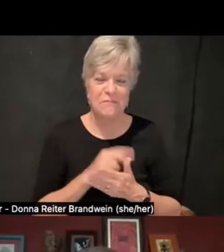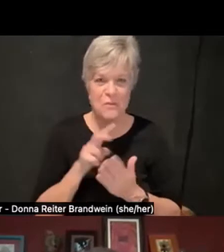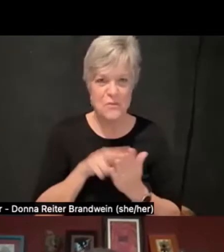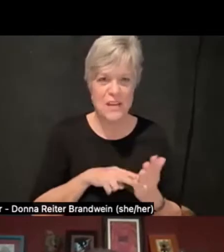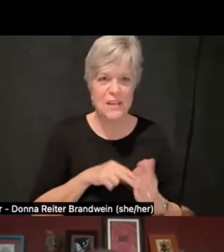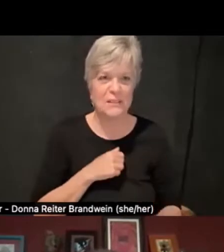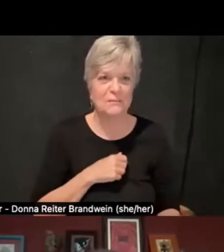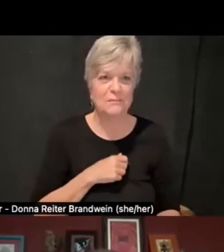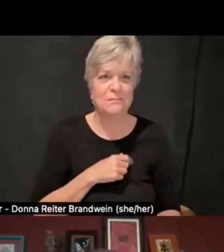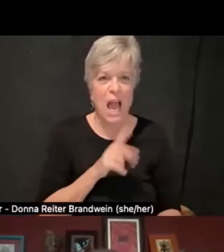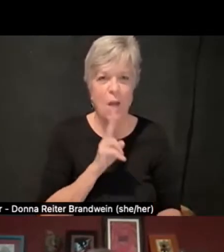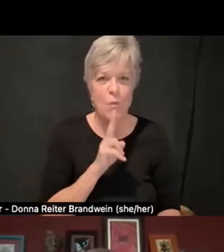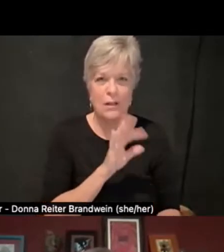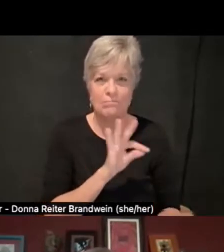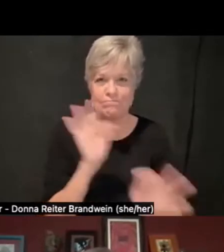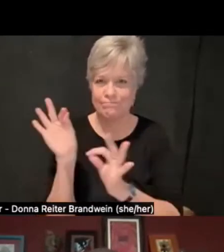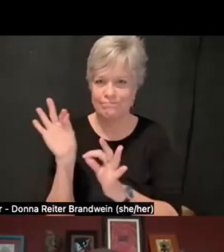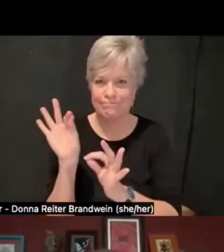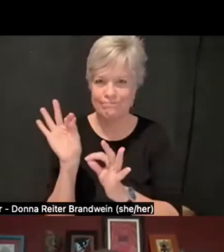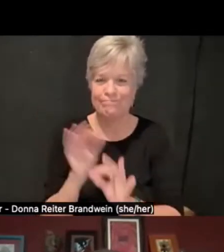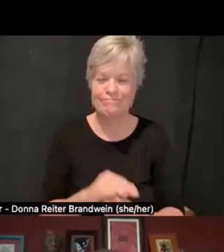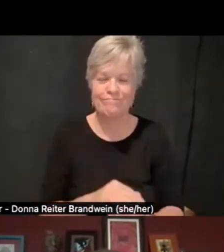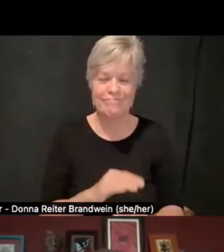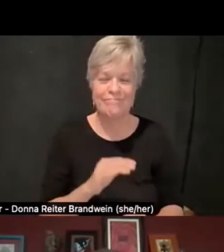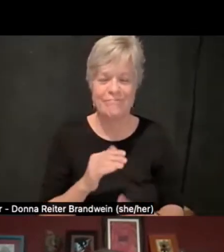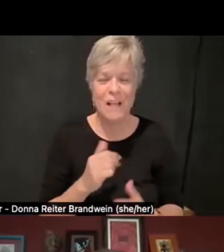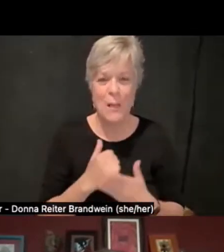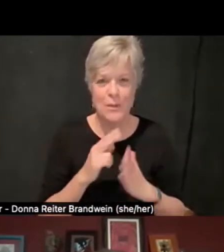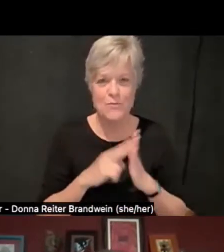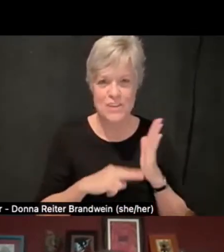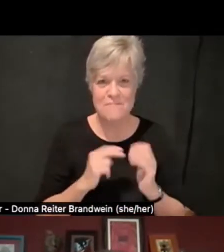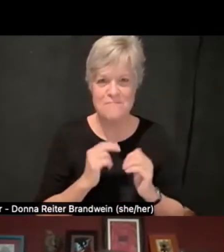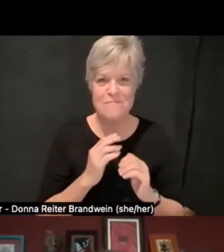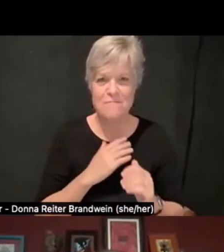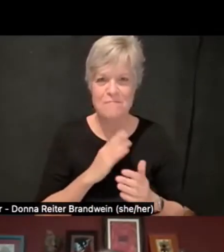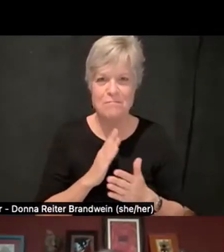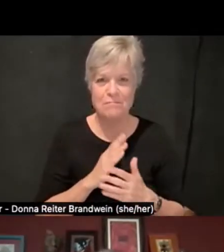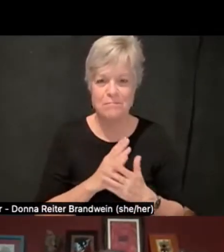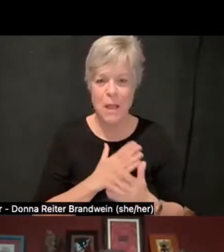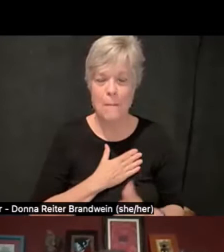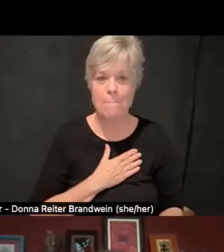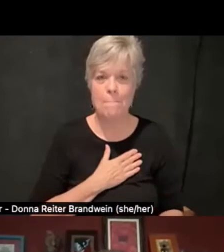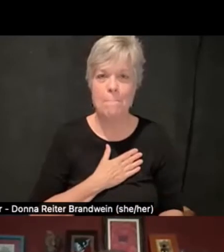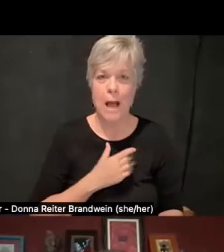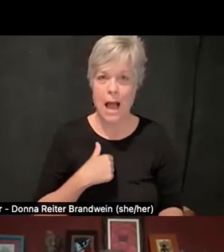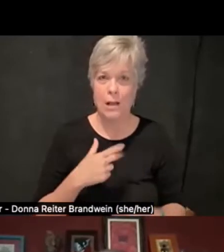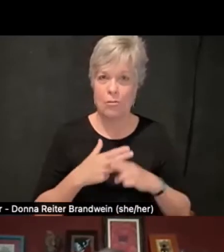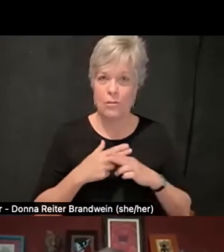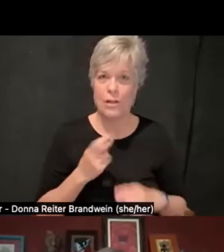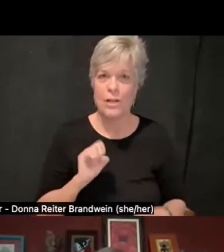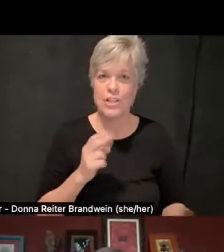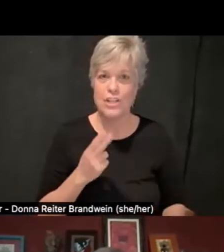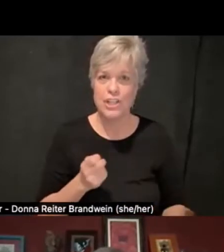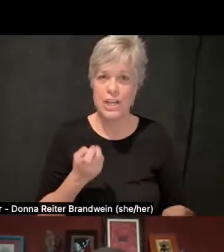in a multiplicity of directions momentarily. My pronouns are she/her/hers and they/them/theirs,